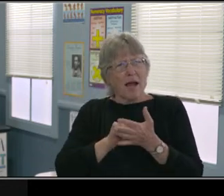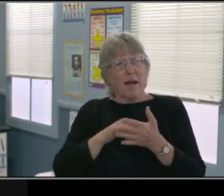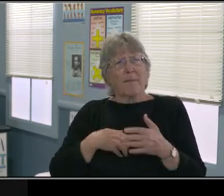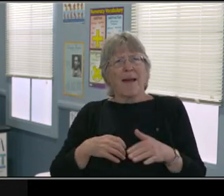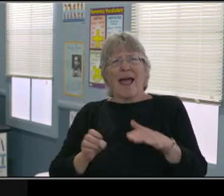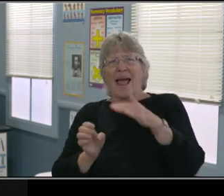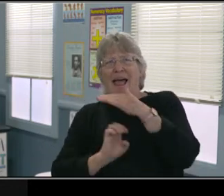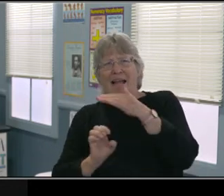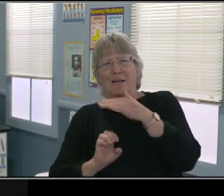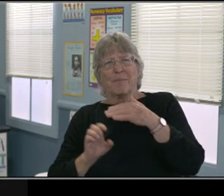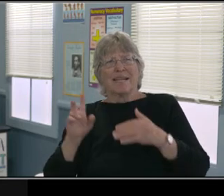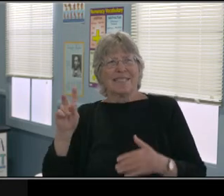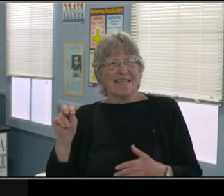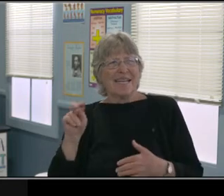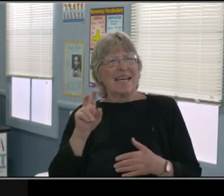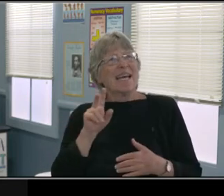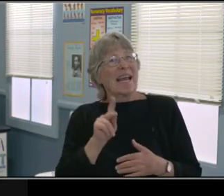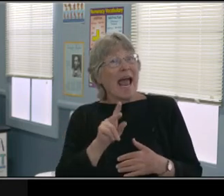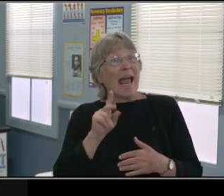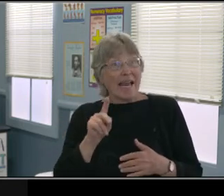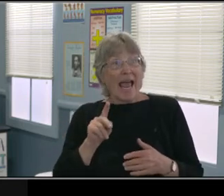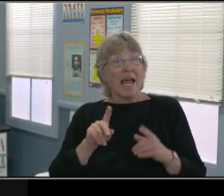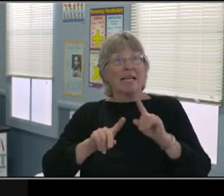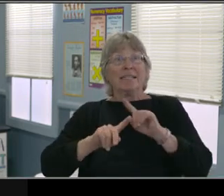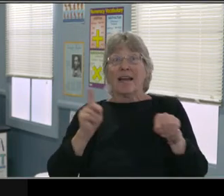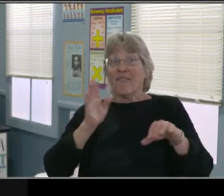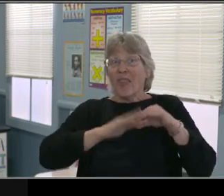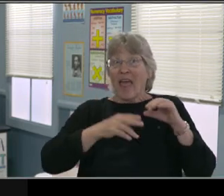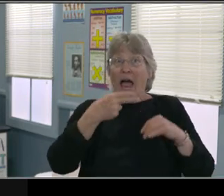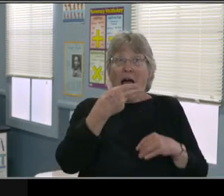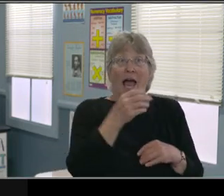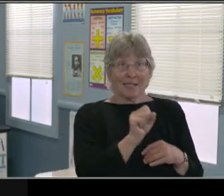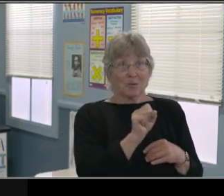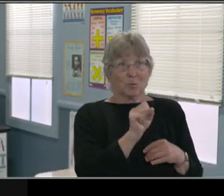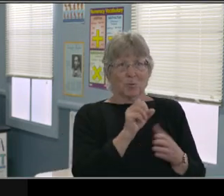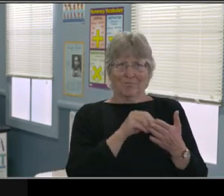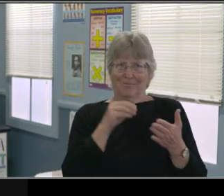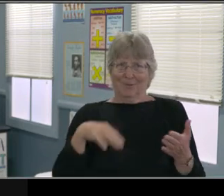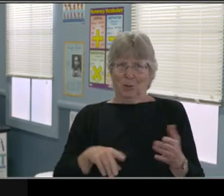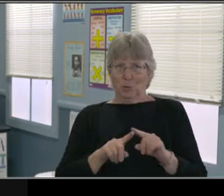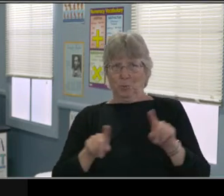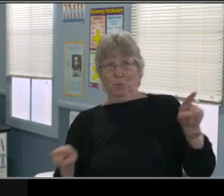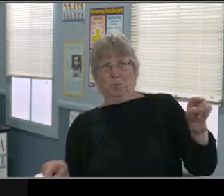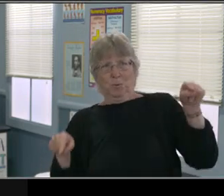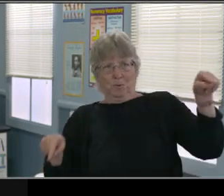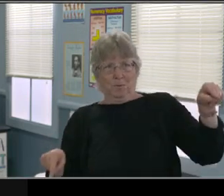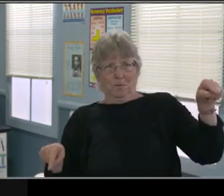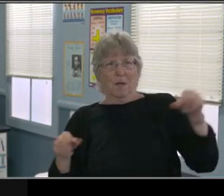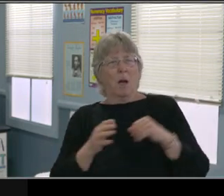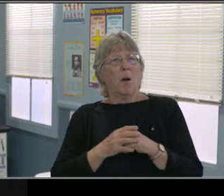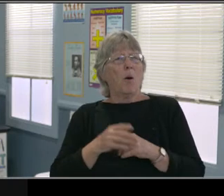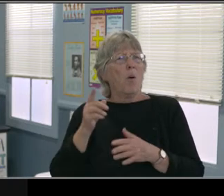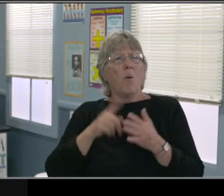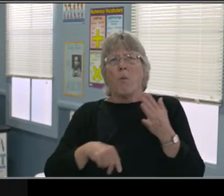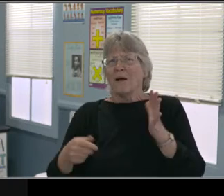Whatever that may be, we wanna take that into account too, because that's what distance learning is gonna use that platform.